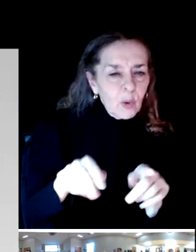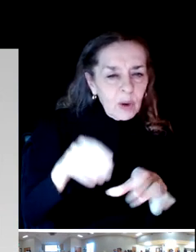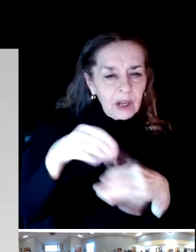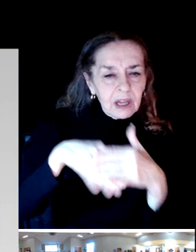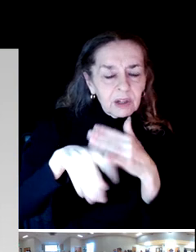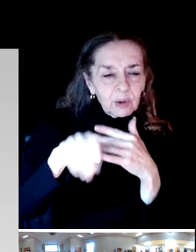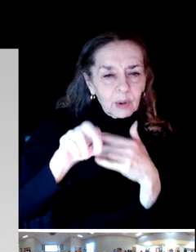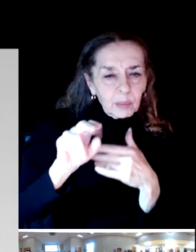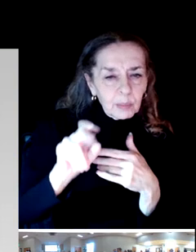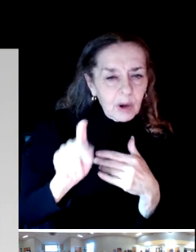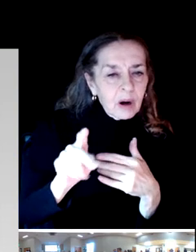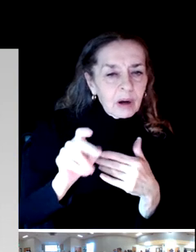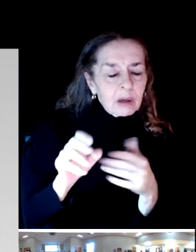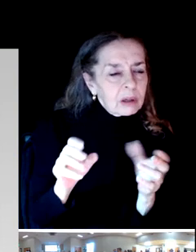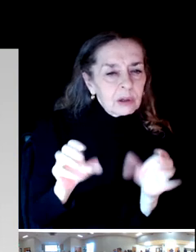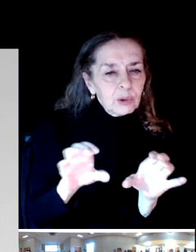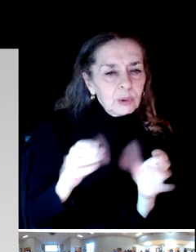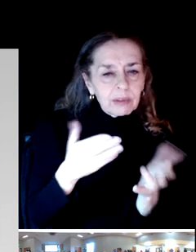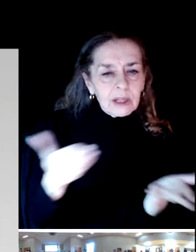to do things?